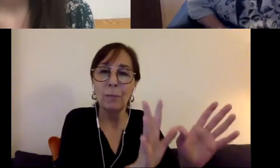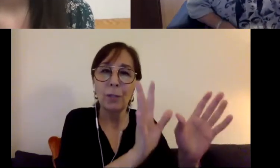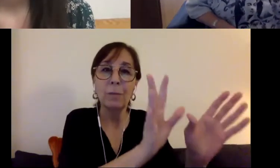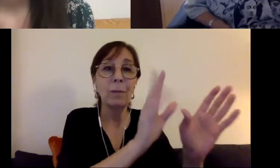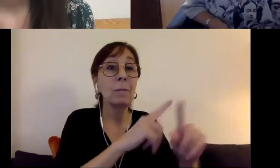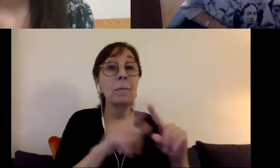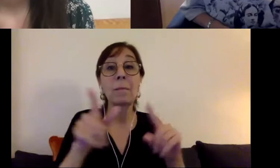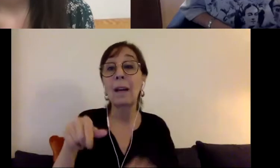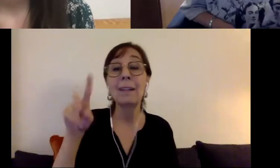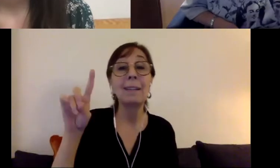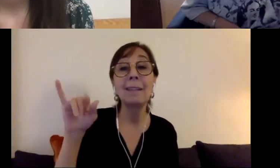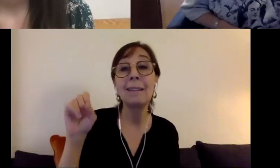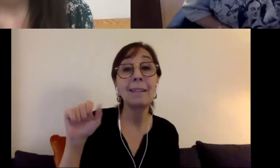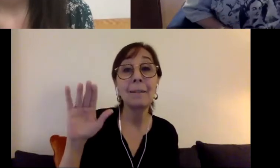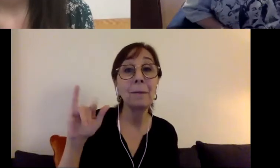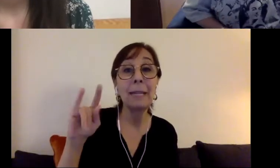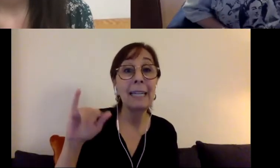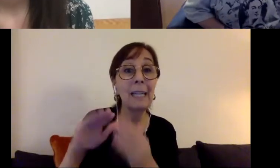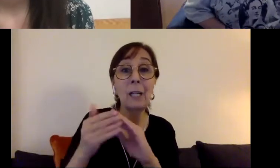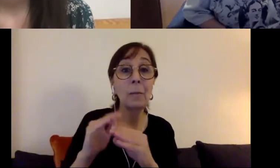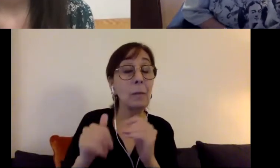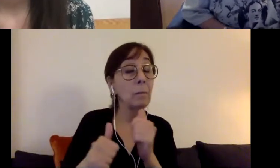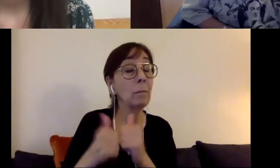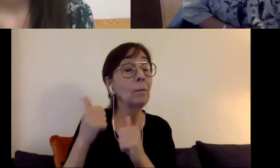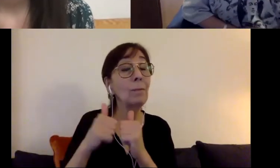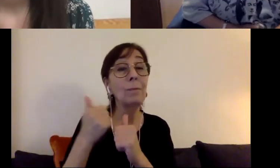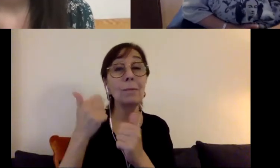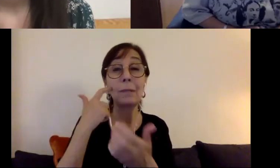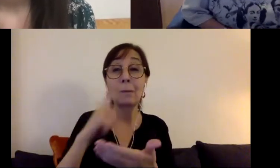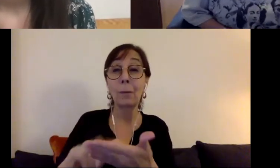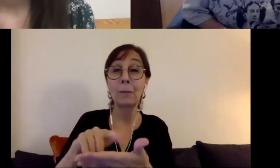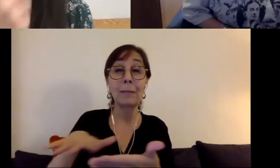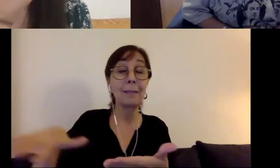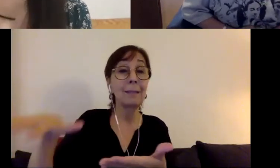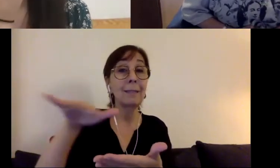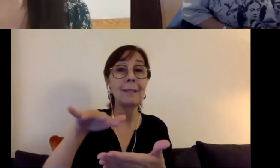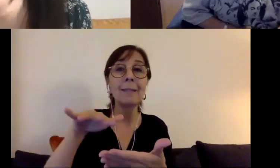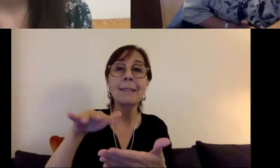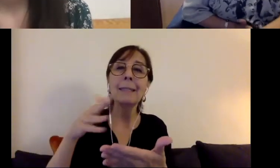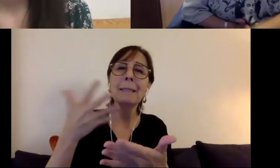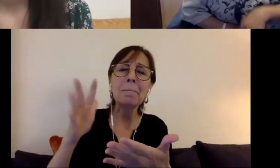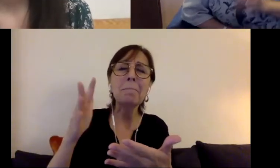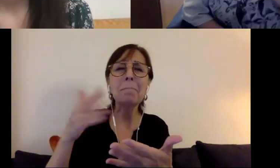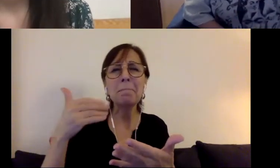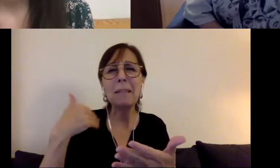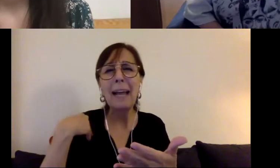the disability community, by and large there are exceptions you know for the